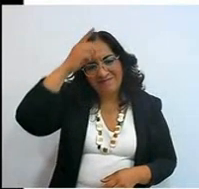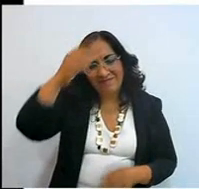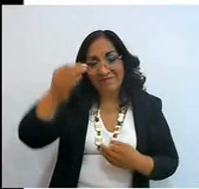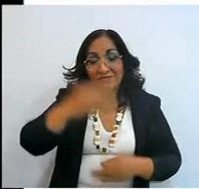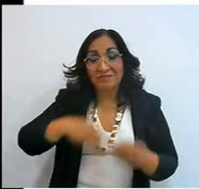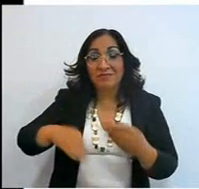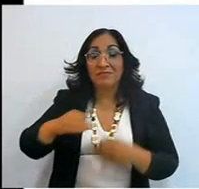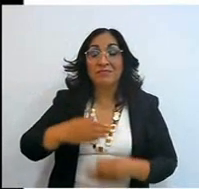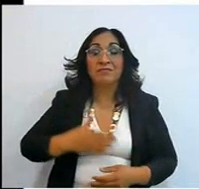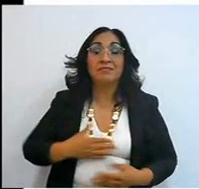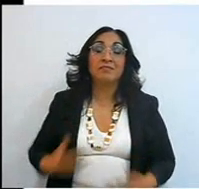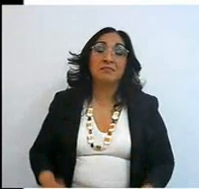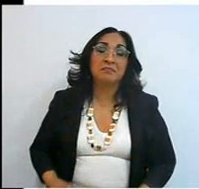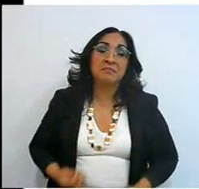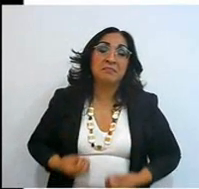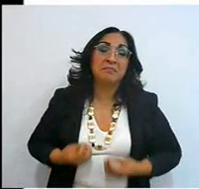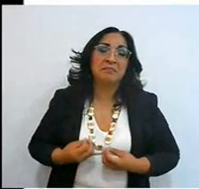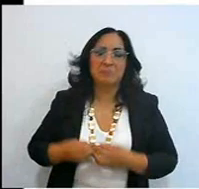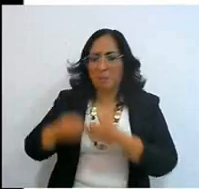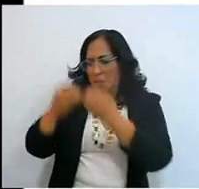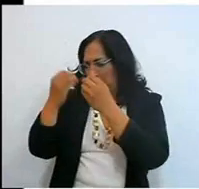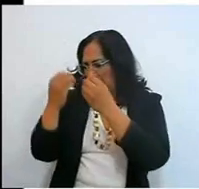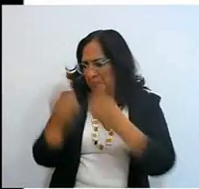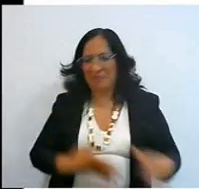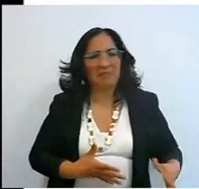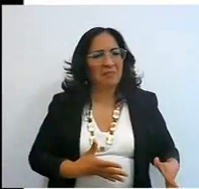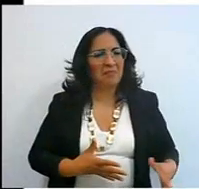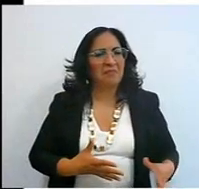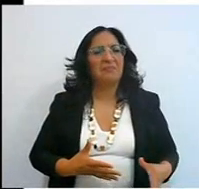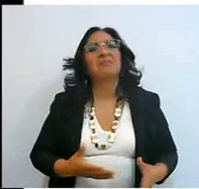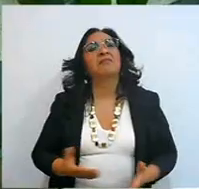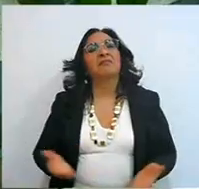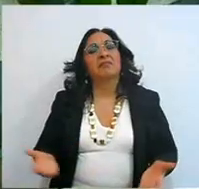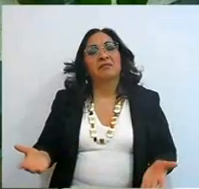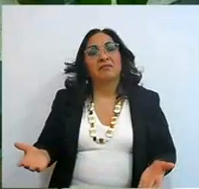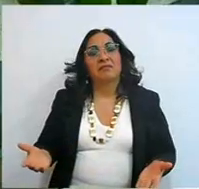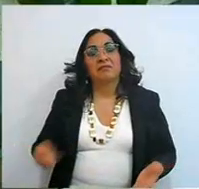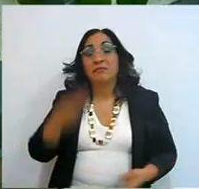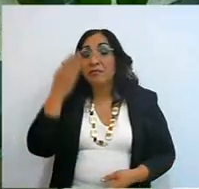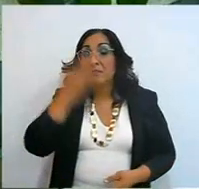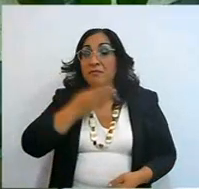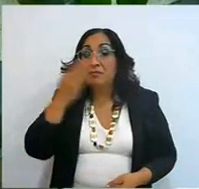(as Araceli was saying just now, why do you despise the Word of God) the rebuke;